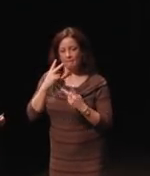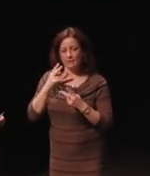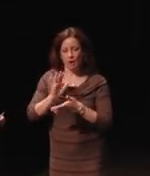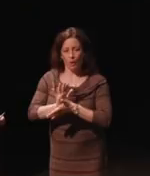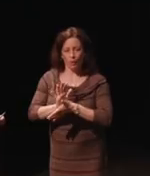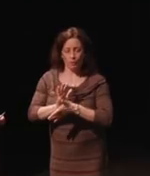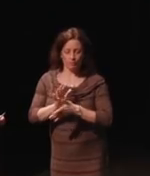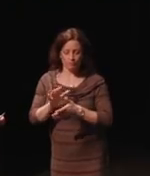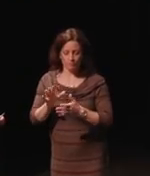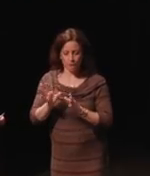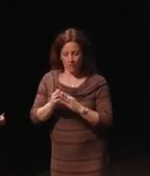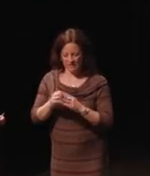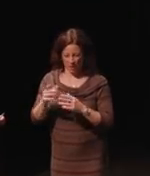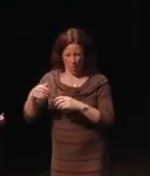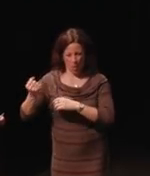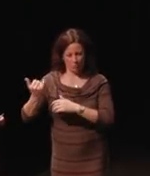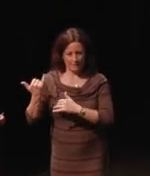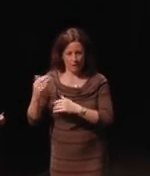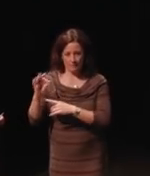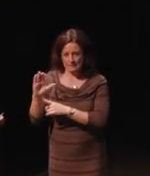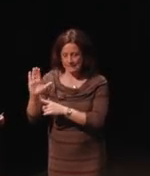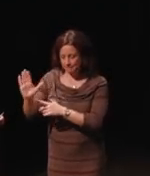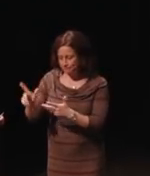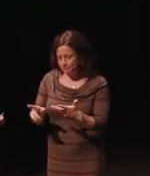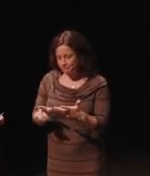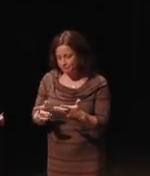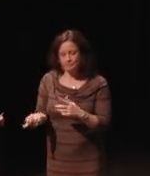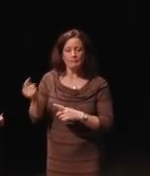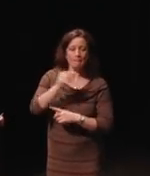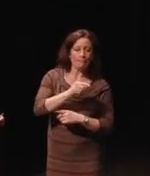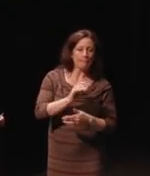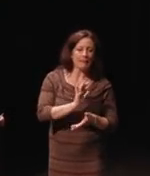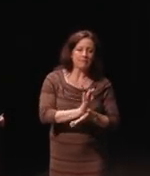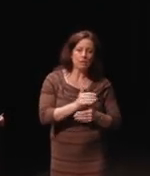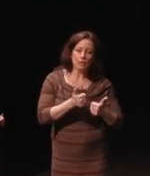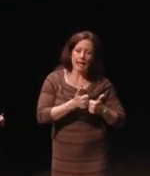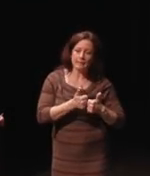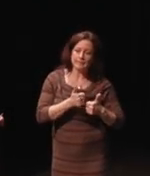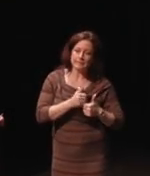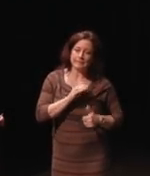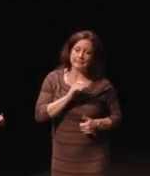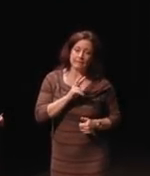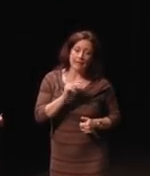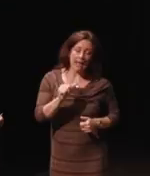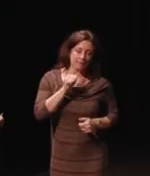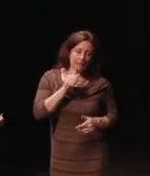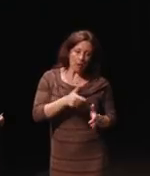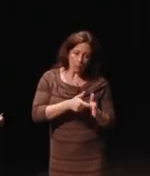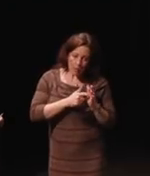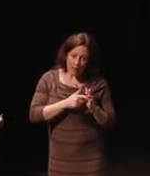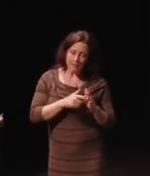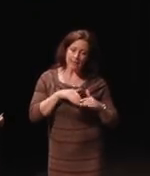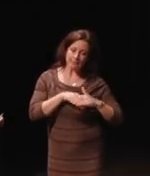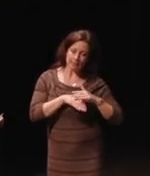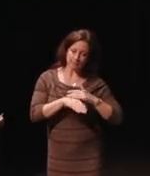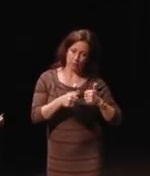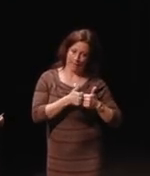So, video games. As I mentioned, the CVAA does not require accessible gaming but it does